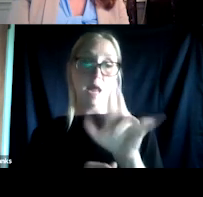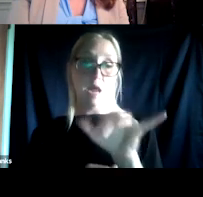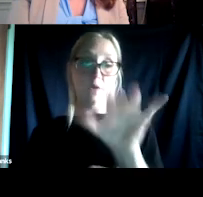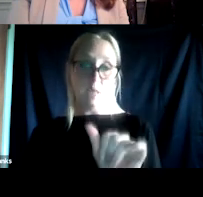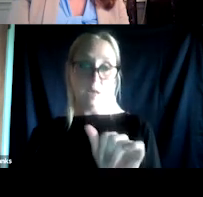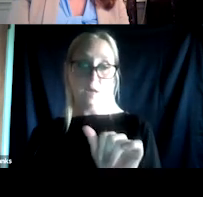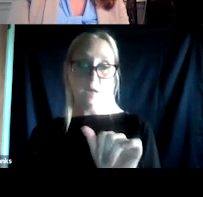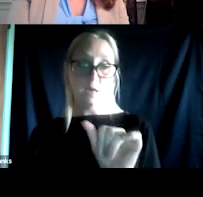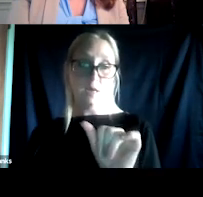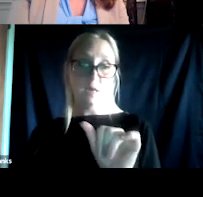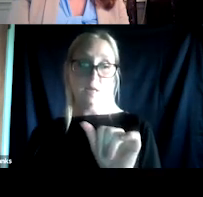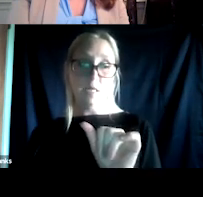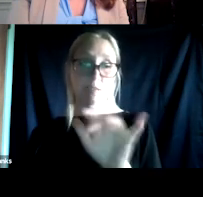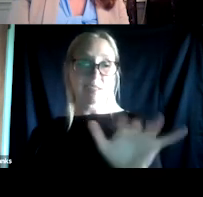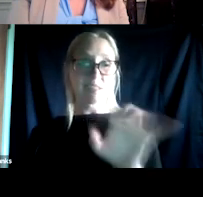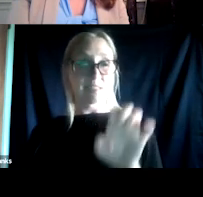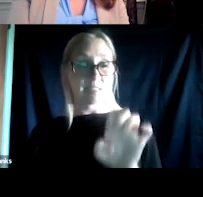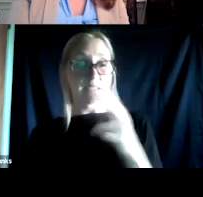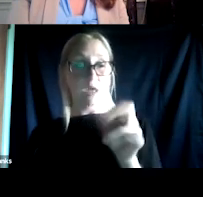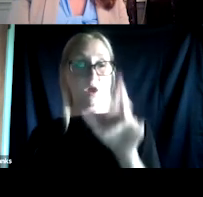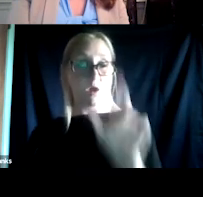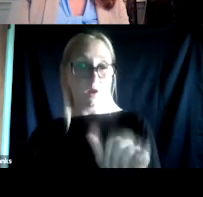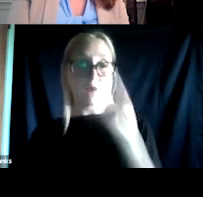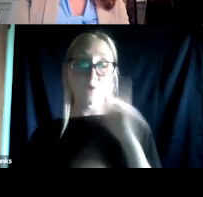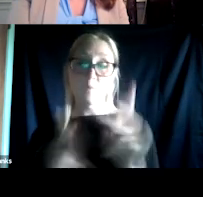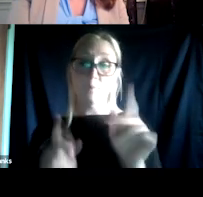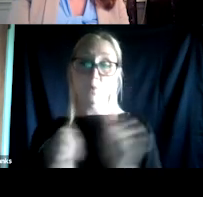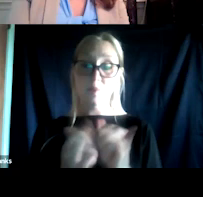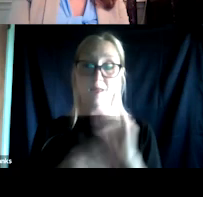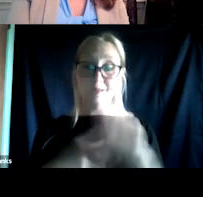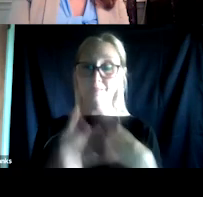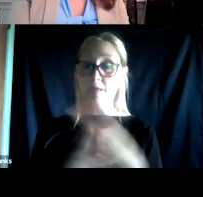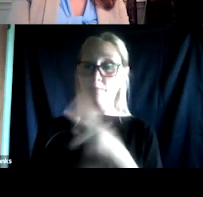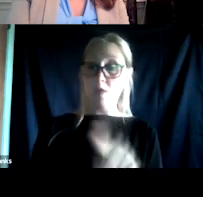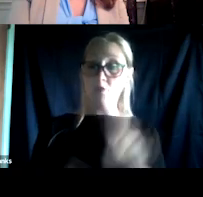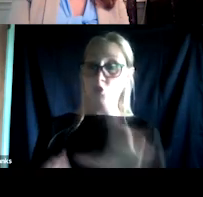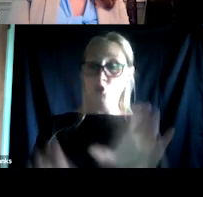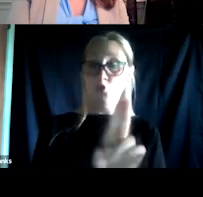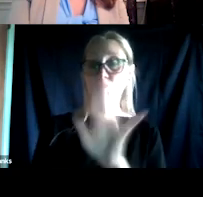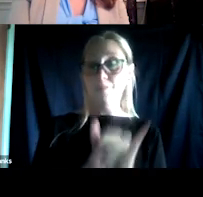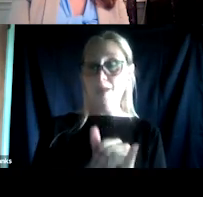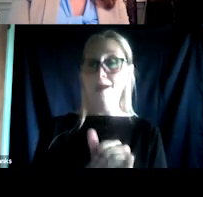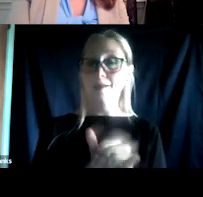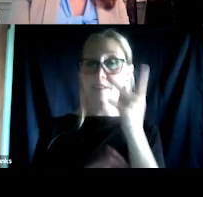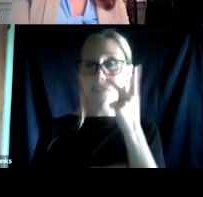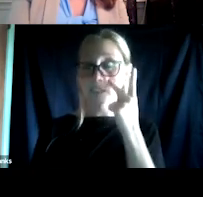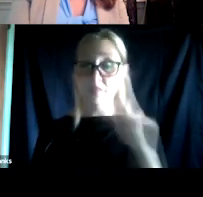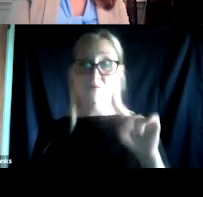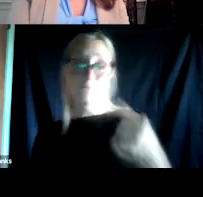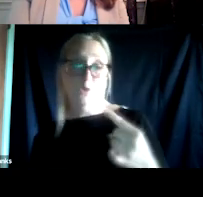And so for those of you with those types of questions, I really encourage you to check out that recording because there's so much information there